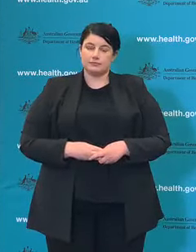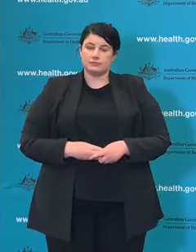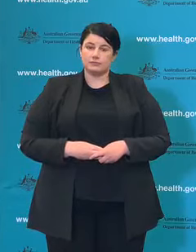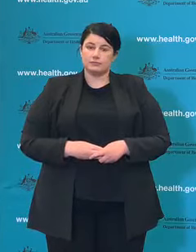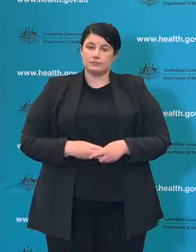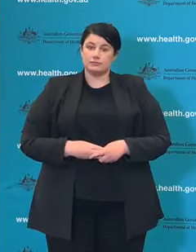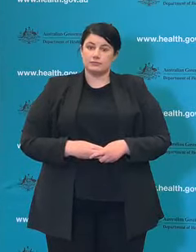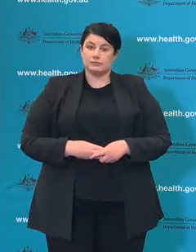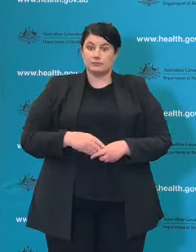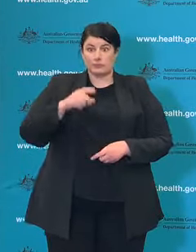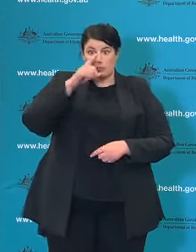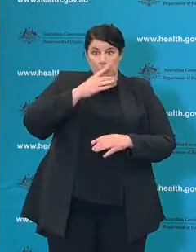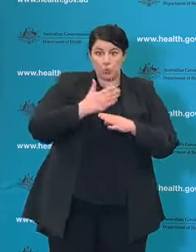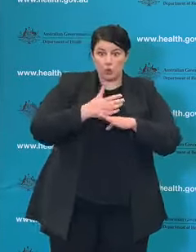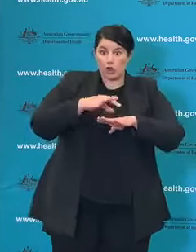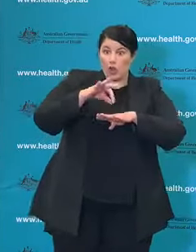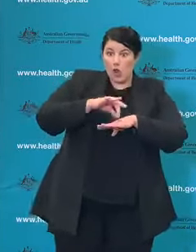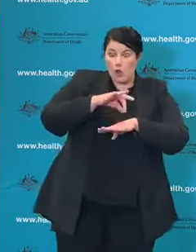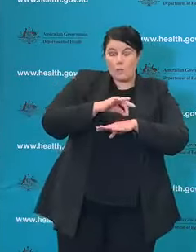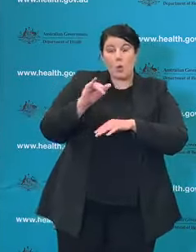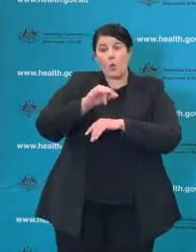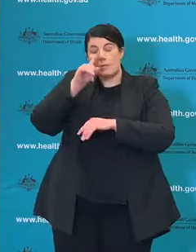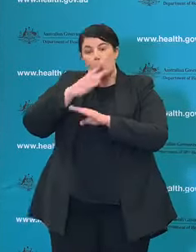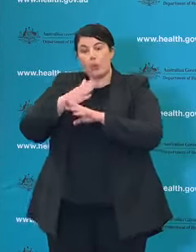healthcare workers and residential aged care workers